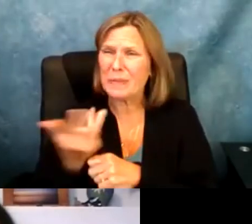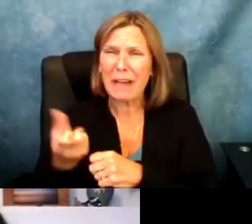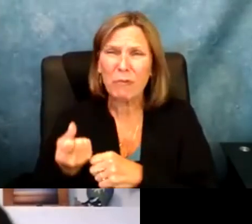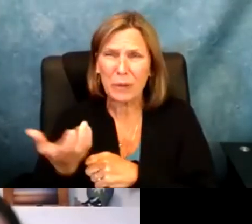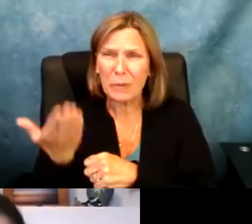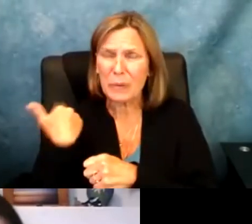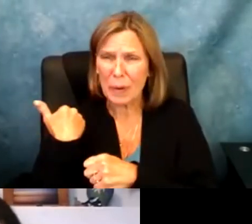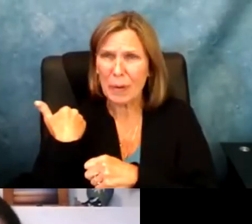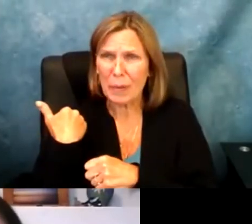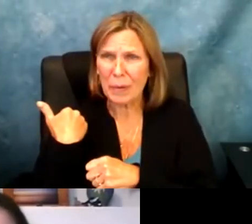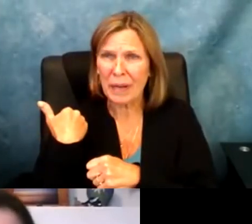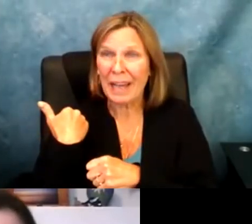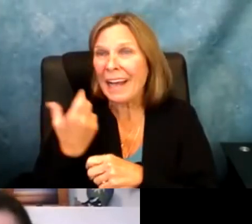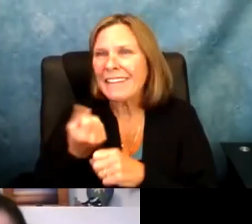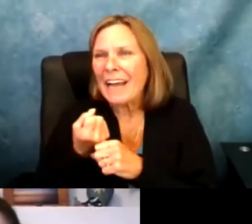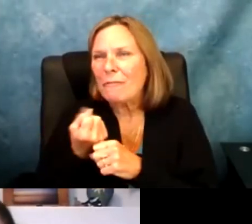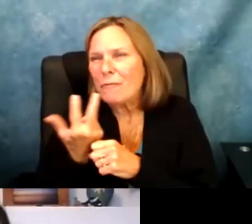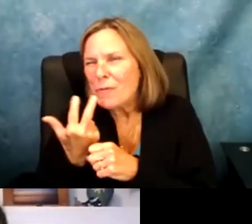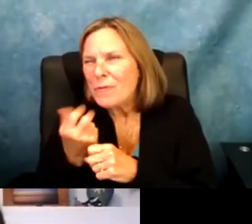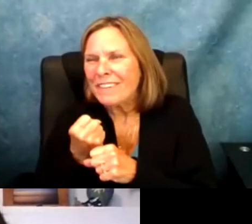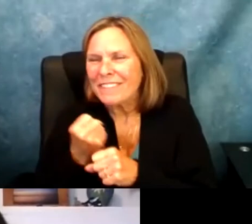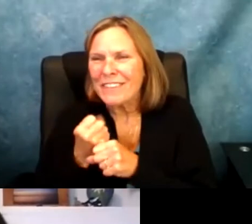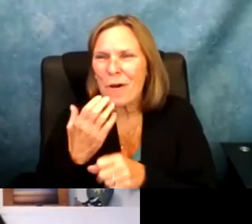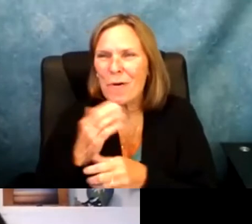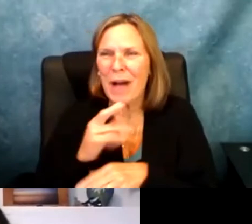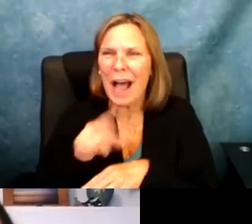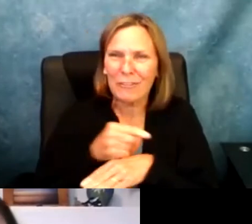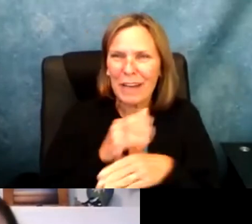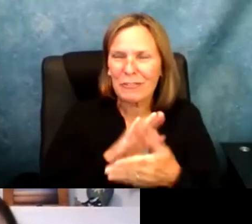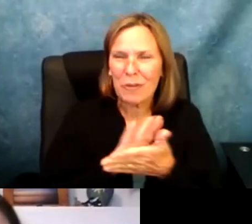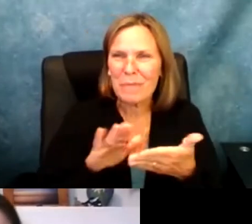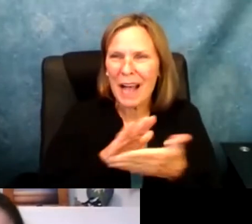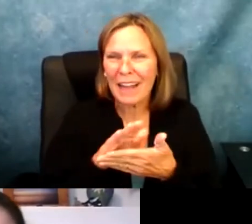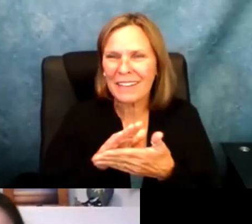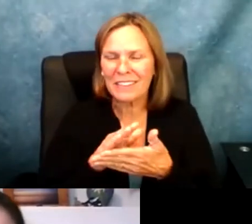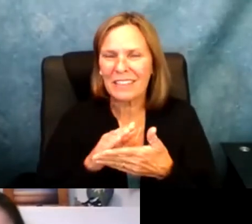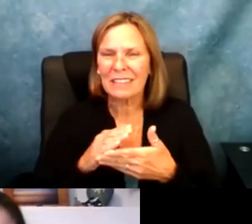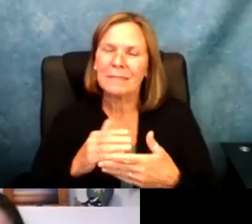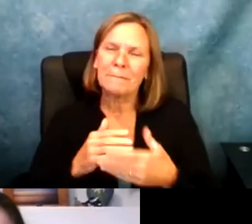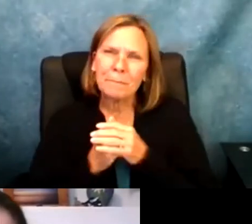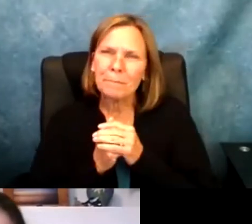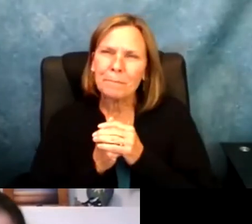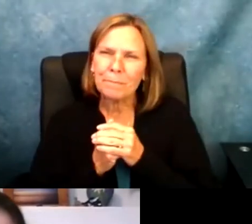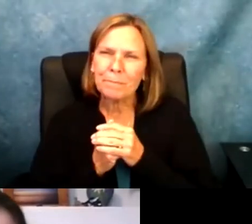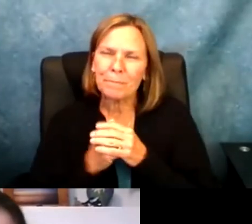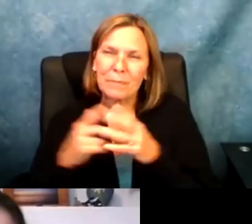stigmatization in the schools these days. I know I graduated several years ago from high school and a few years